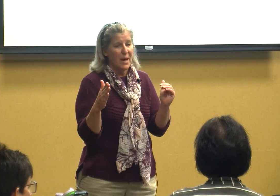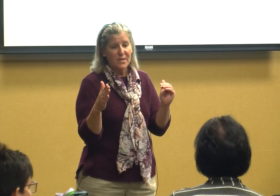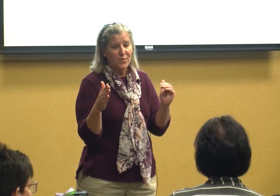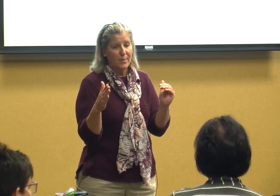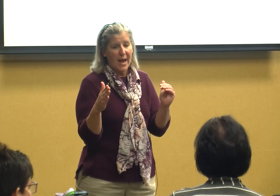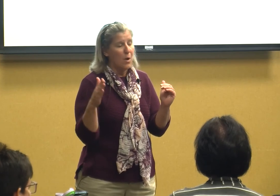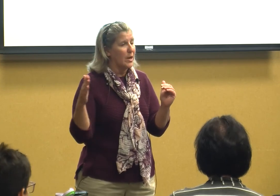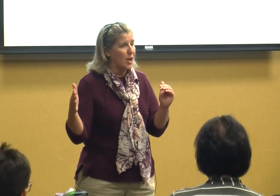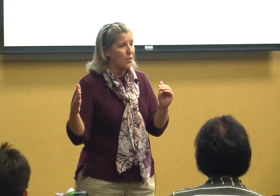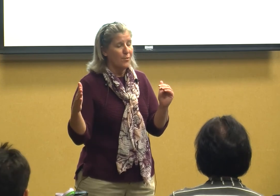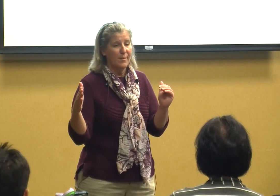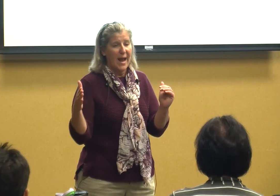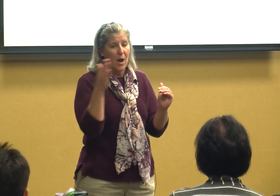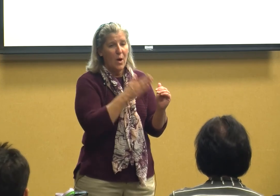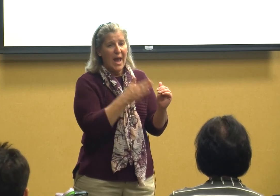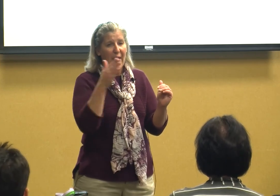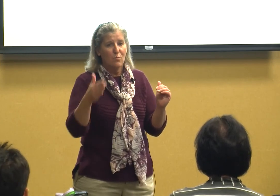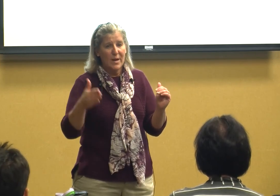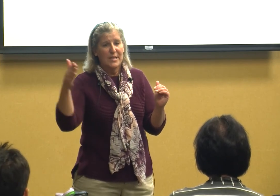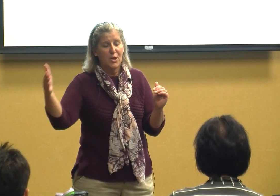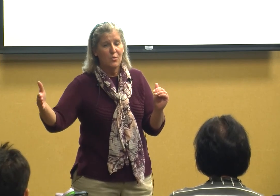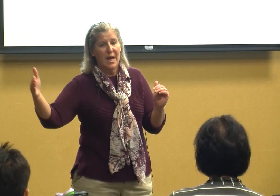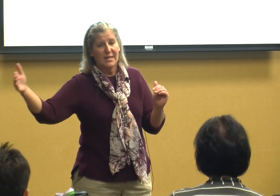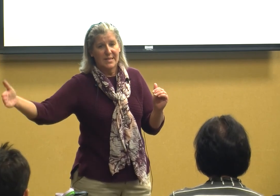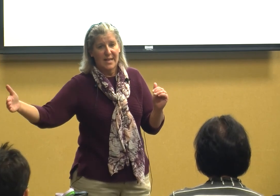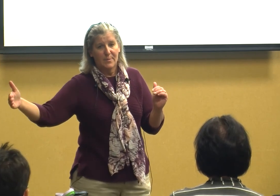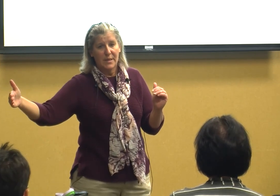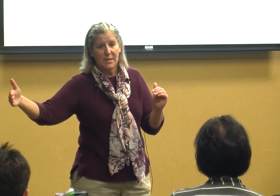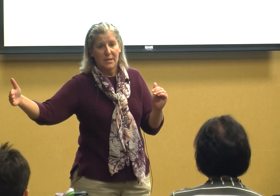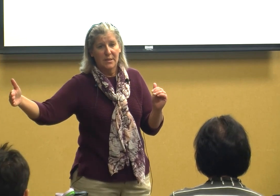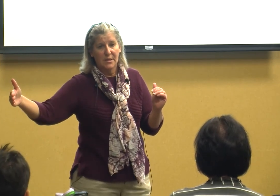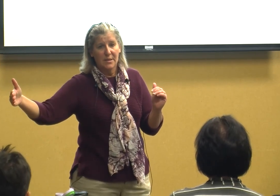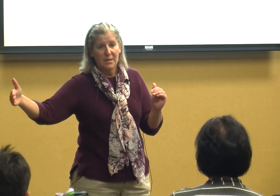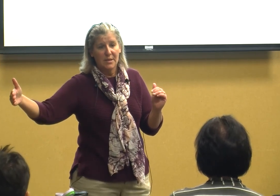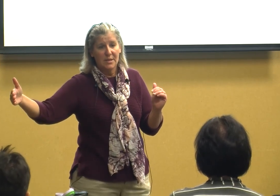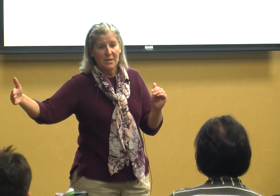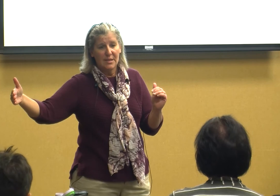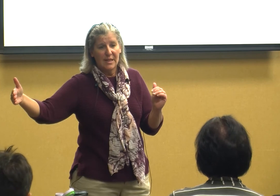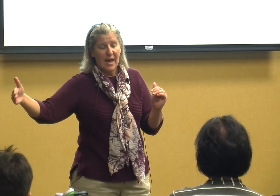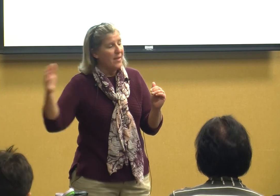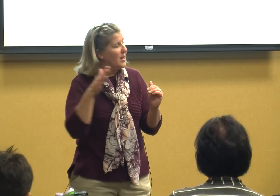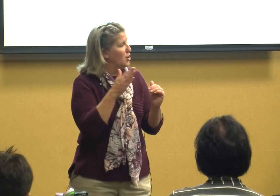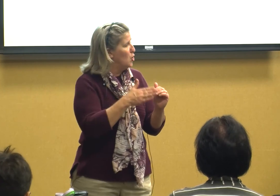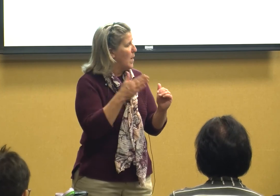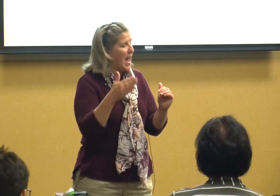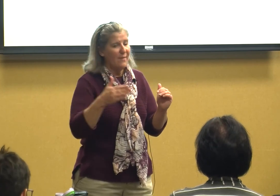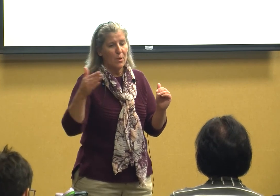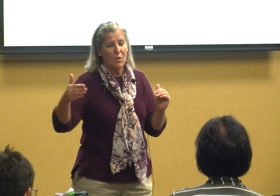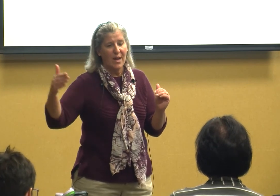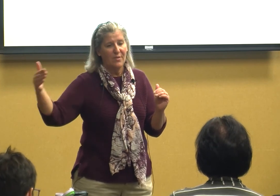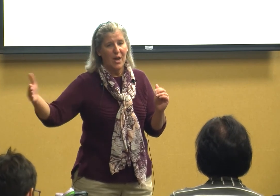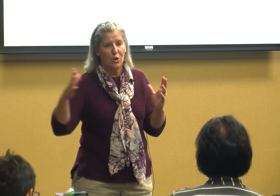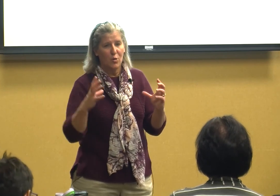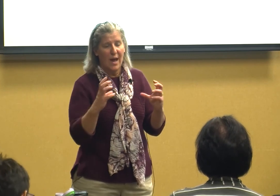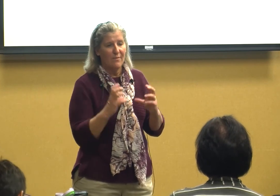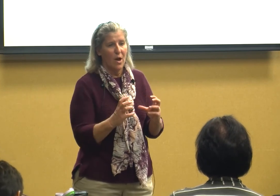from now a year from now and redo that assessment and then you have it right there you have all of